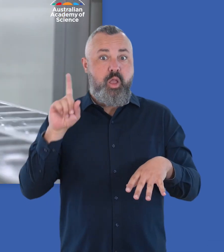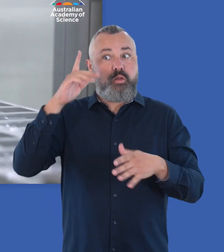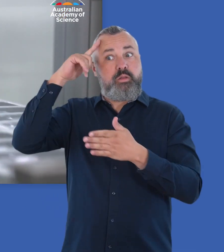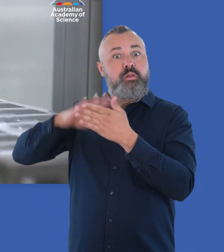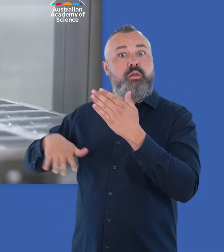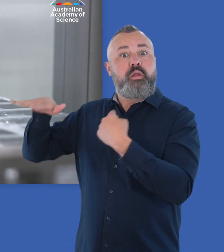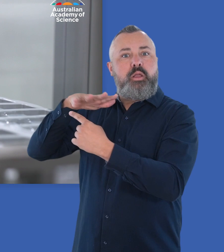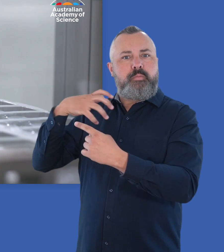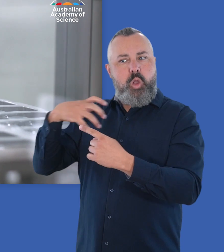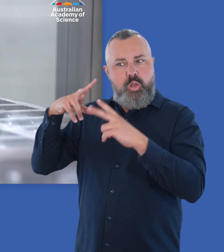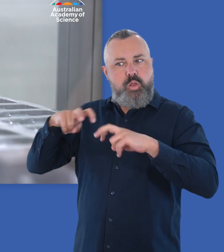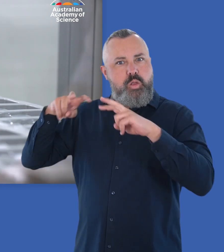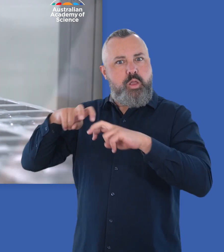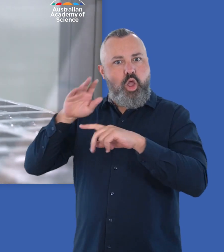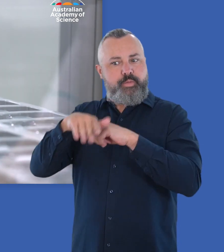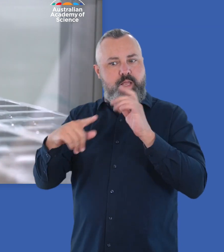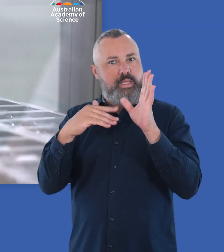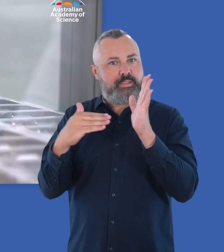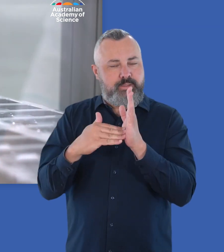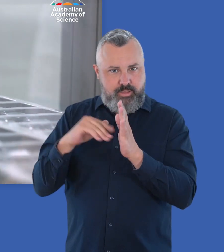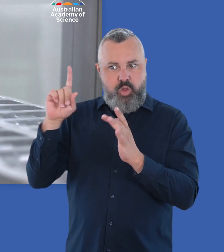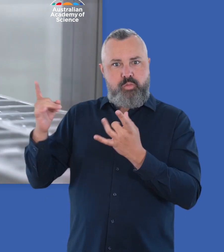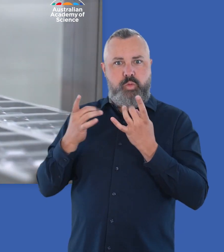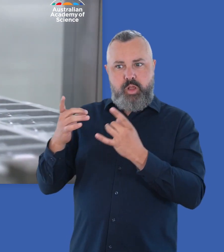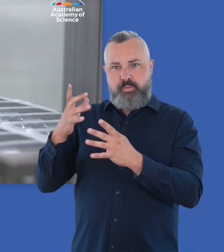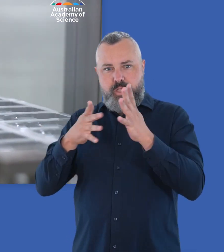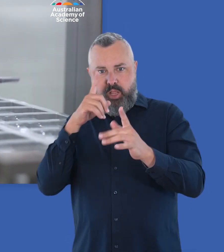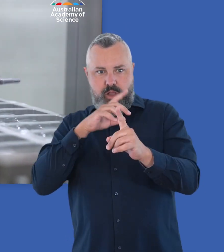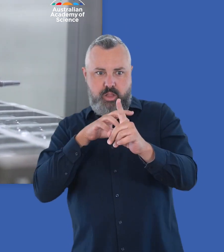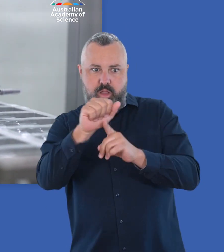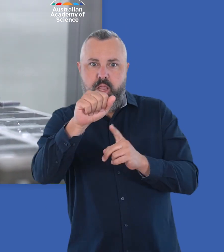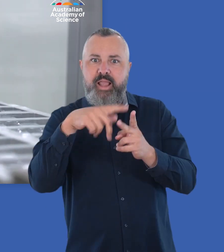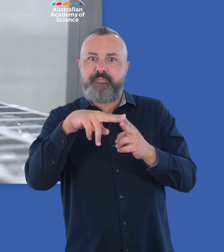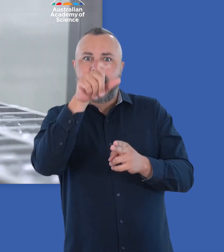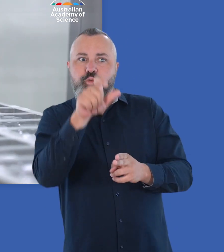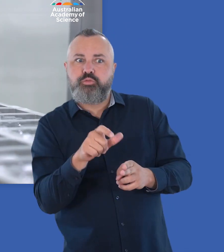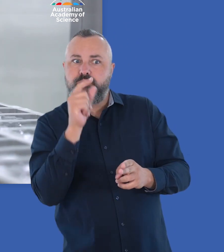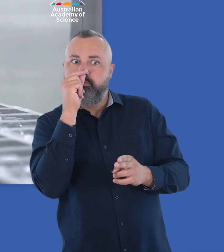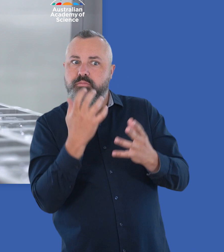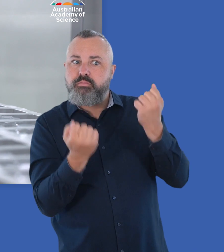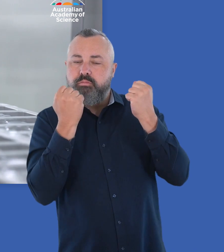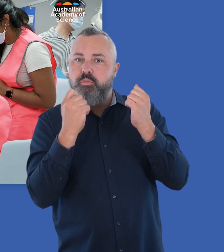Health authorities have a better understanding of the rare blood clotting syndrome linked to the AstraZeneca vaccine.